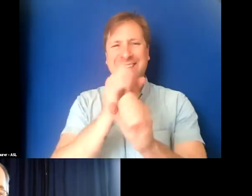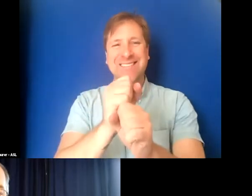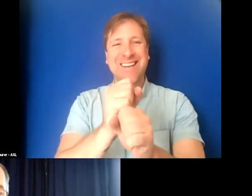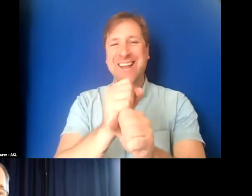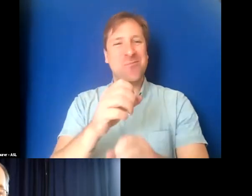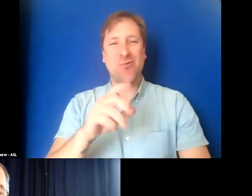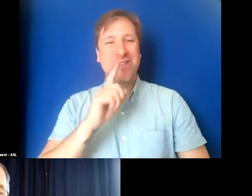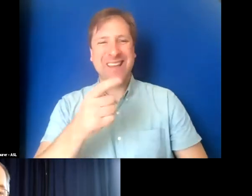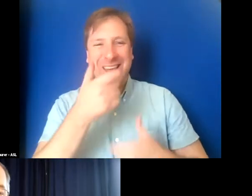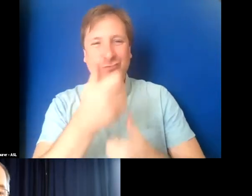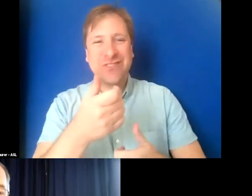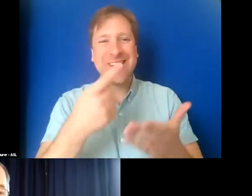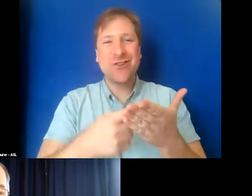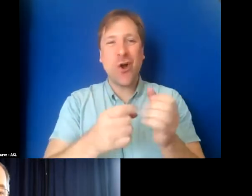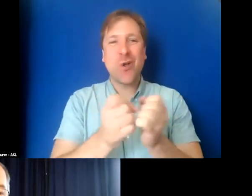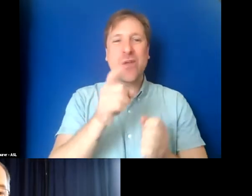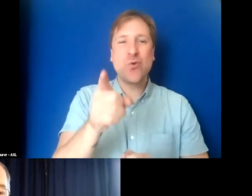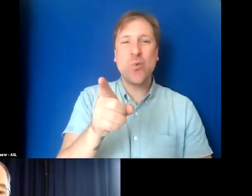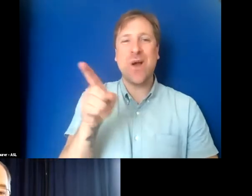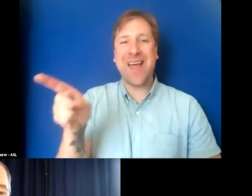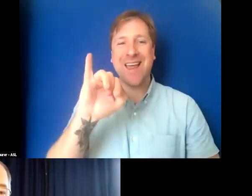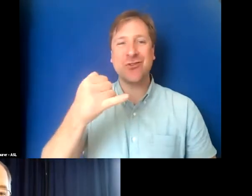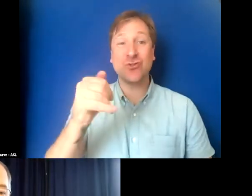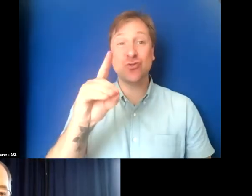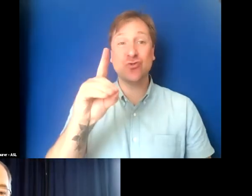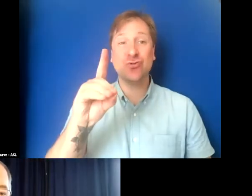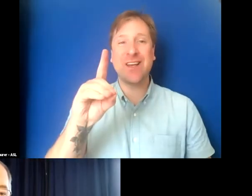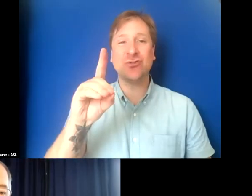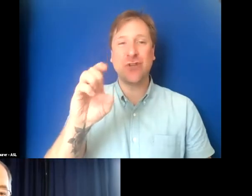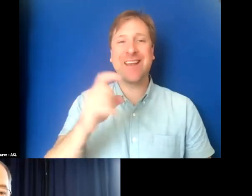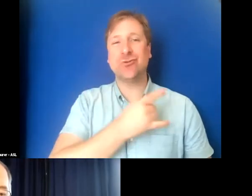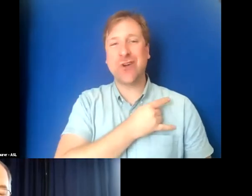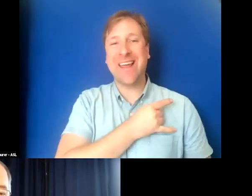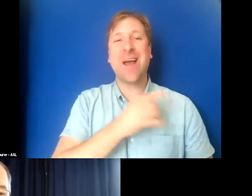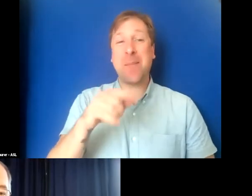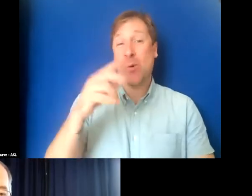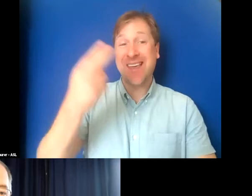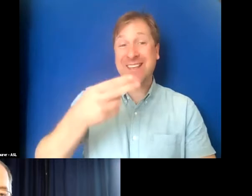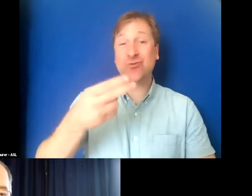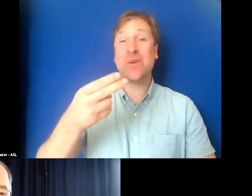with you and Jade just about the sort of the history of captioning.